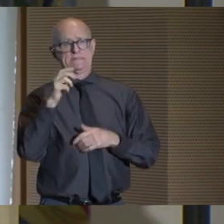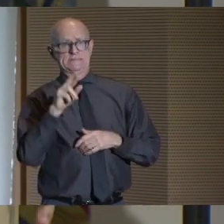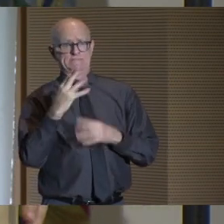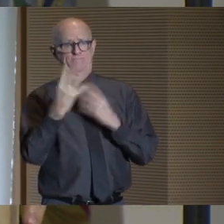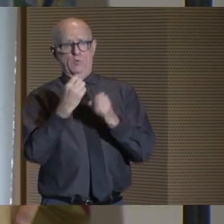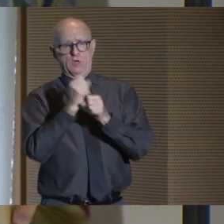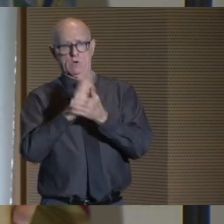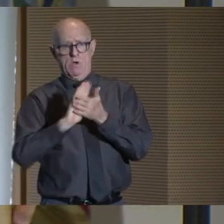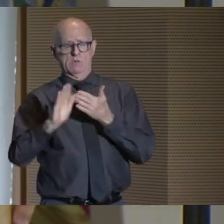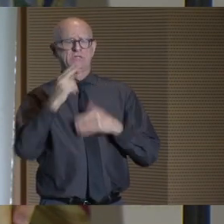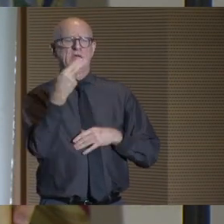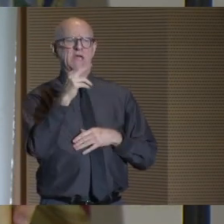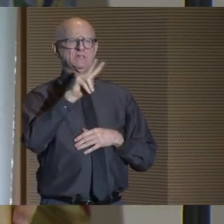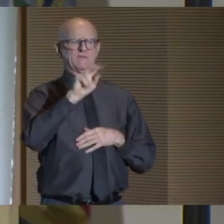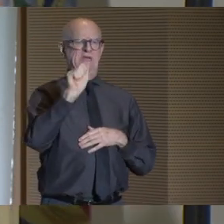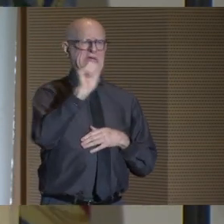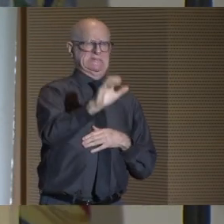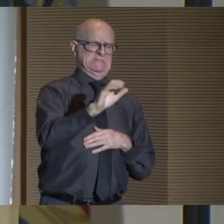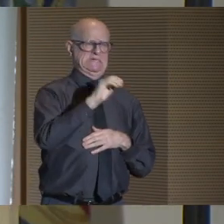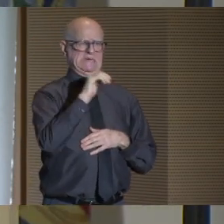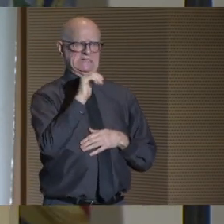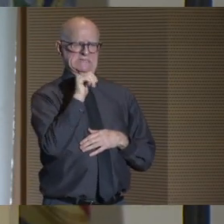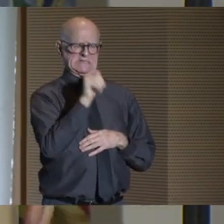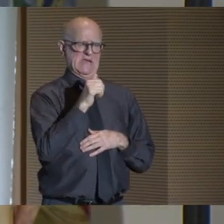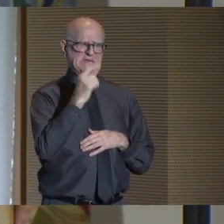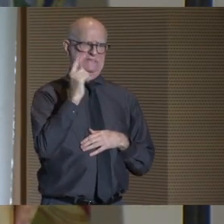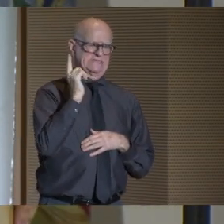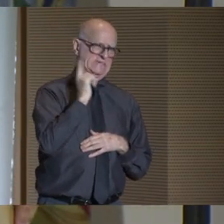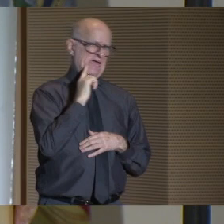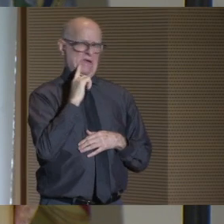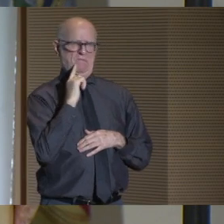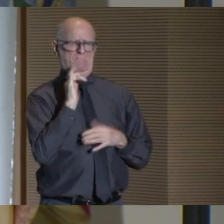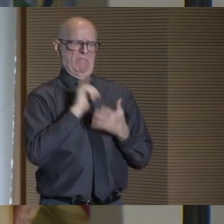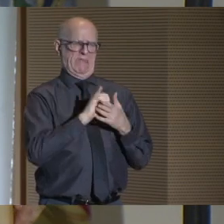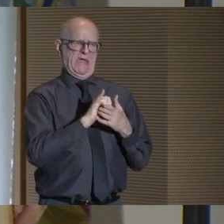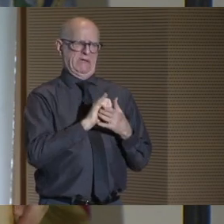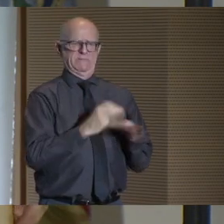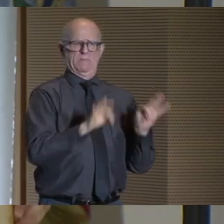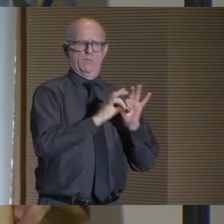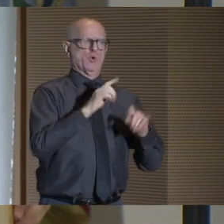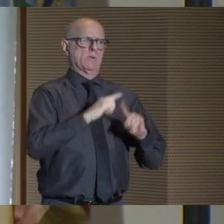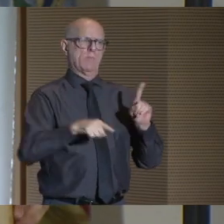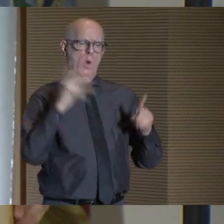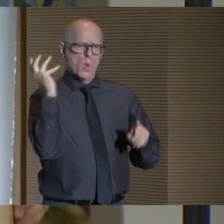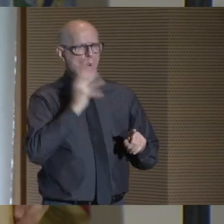And HVACs might not sound incredibly sexy, but didn't we learn how important they were